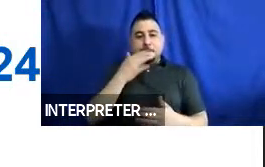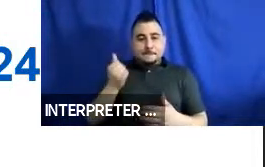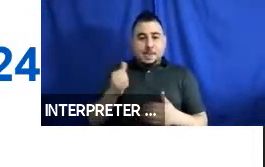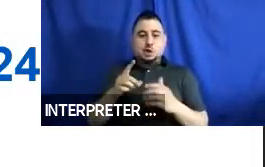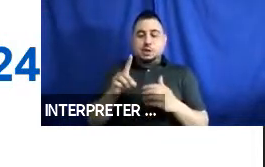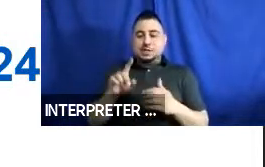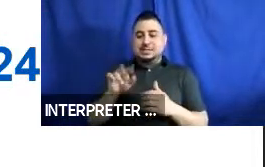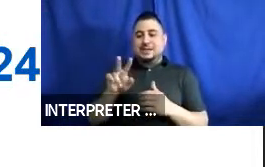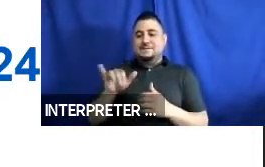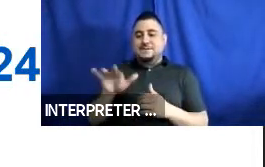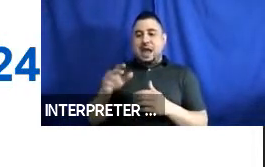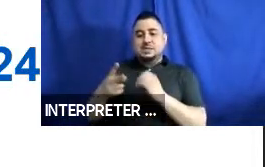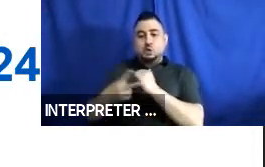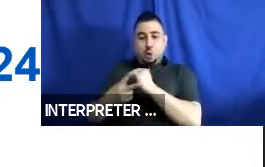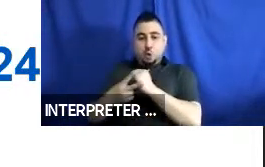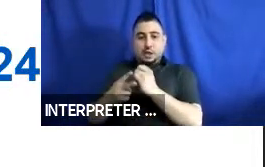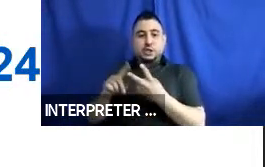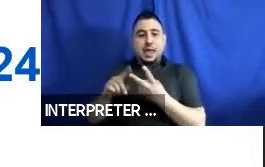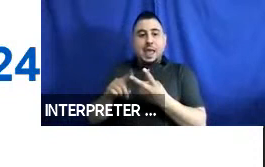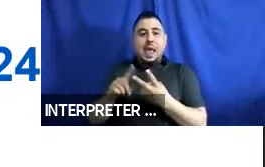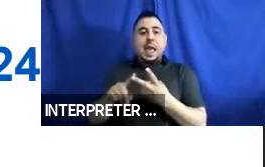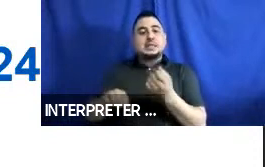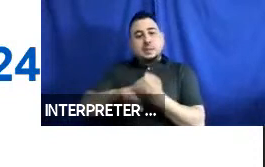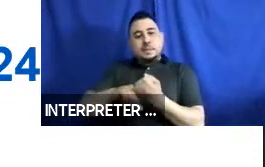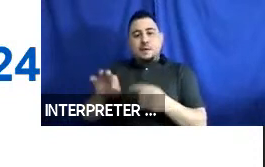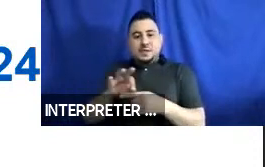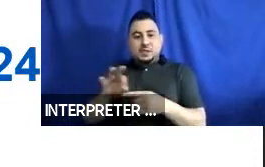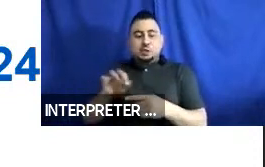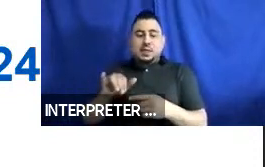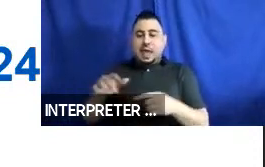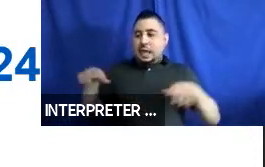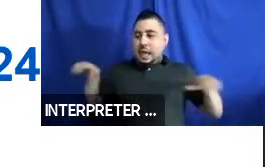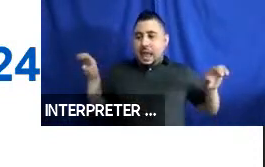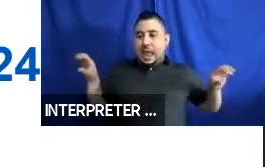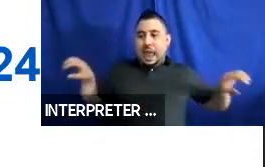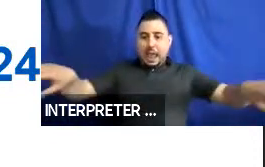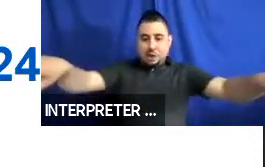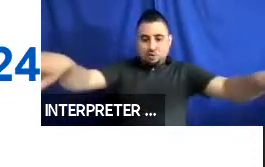space and the importance of support features like hand rails and vertical stanchions during